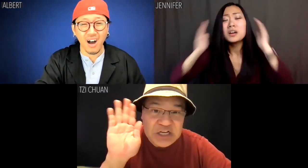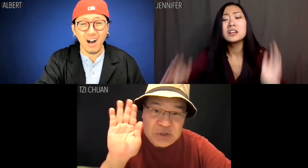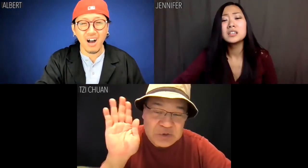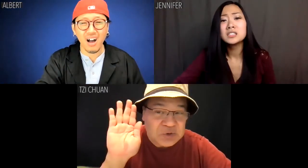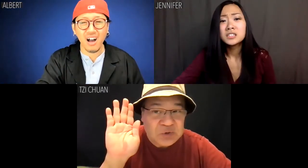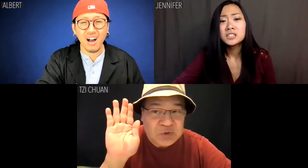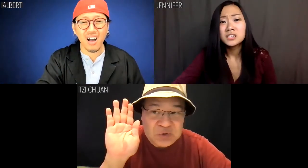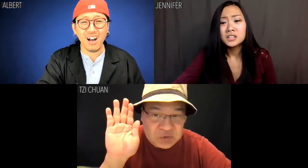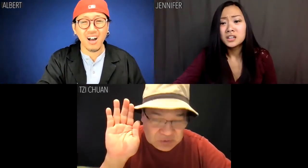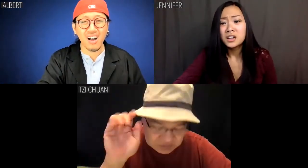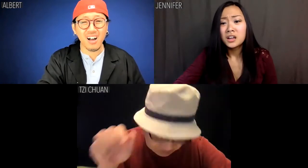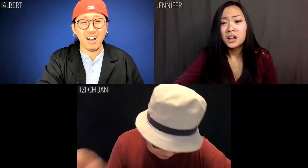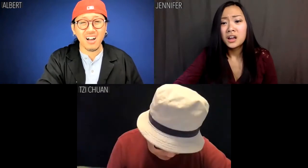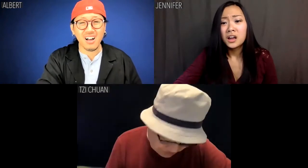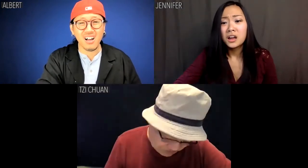Albert: Fare thee well, shitheads.